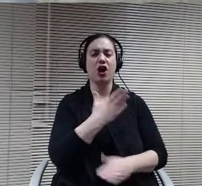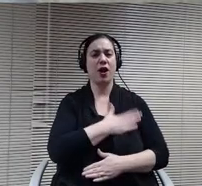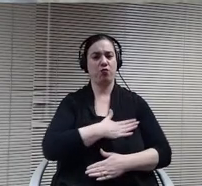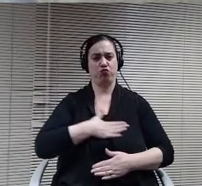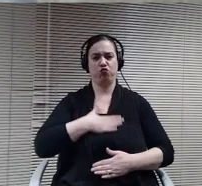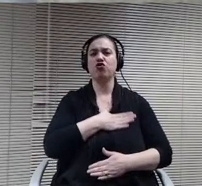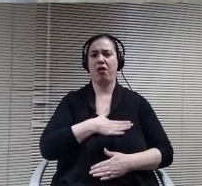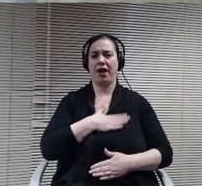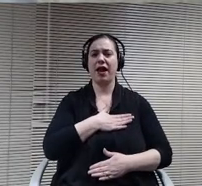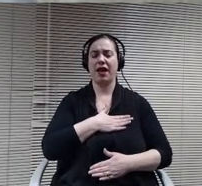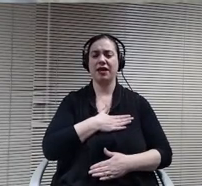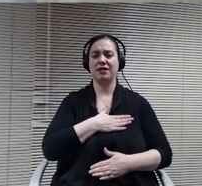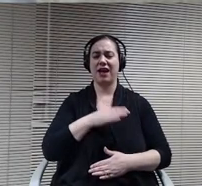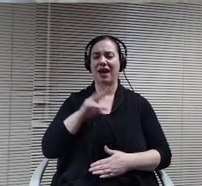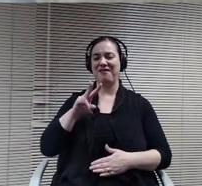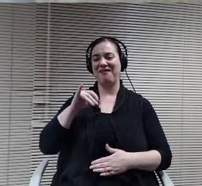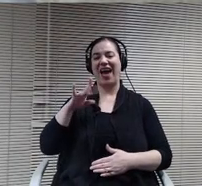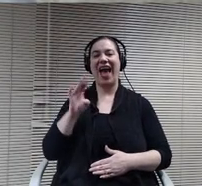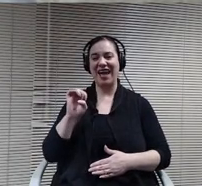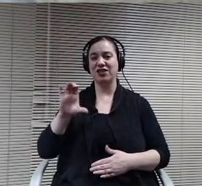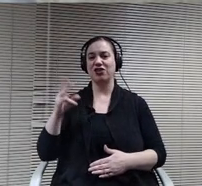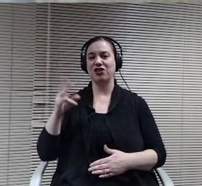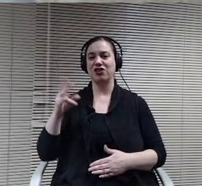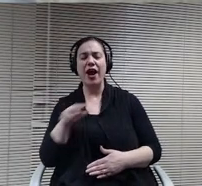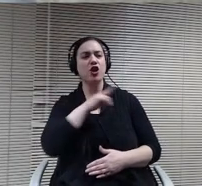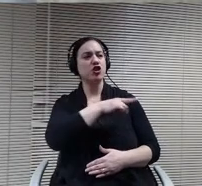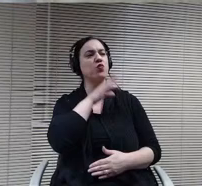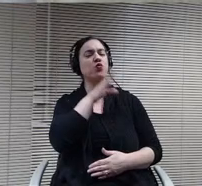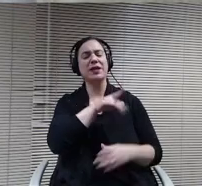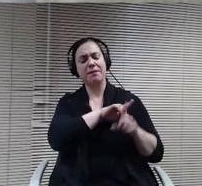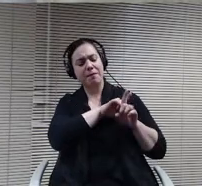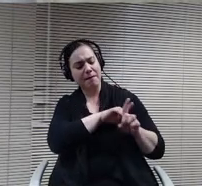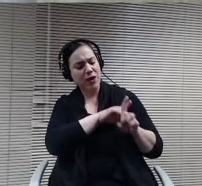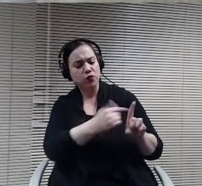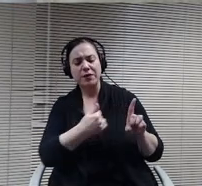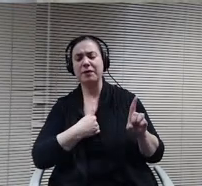being a mentor and you know it was a very big year for four